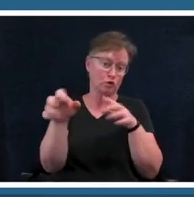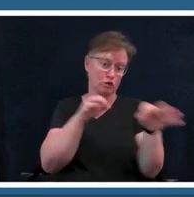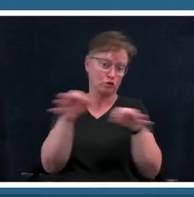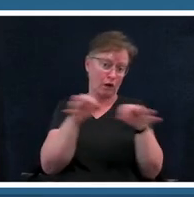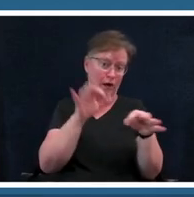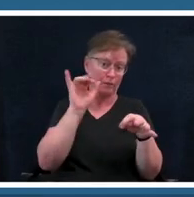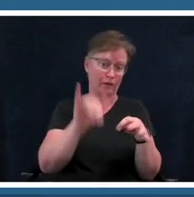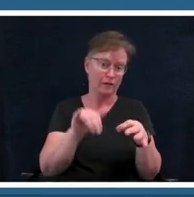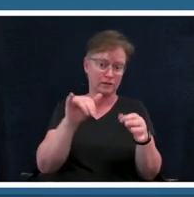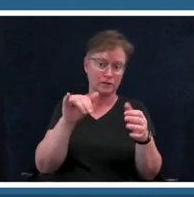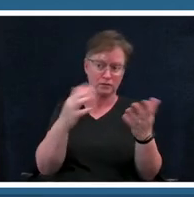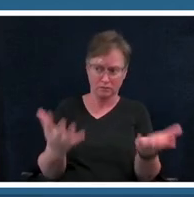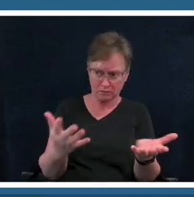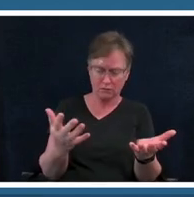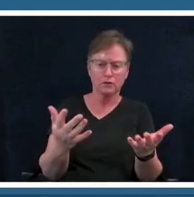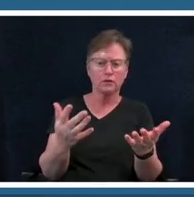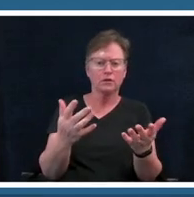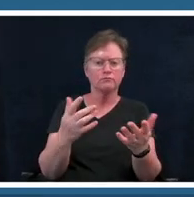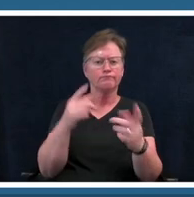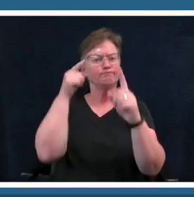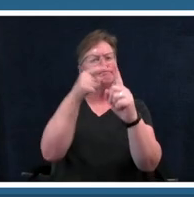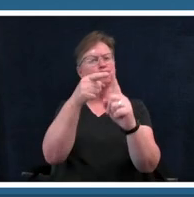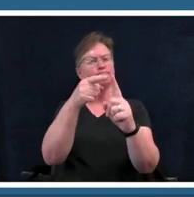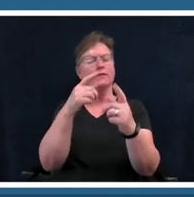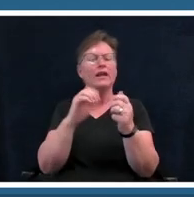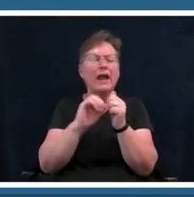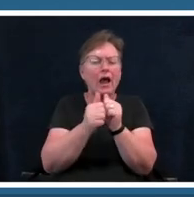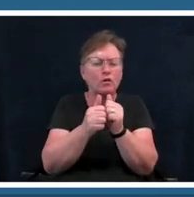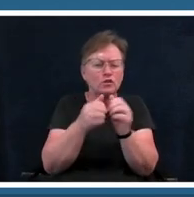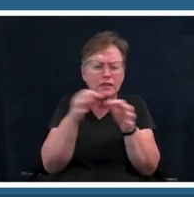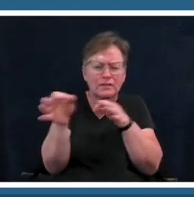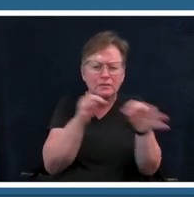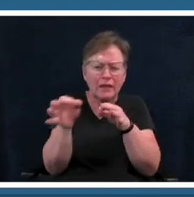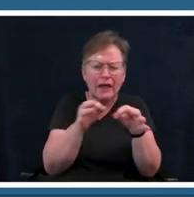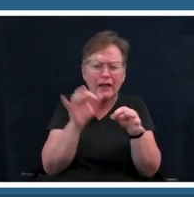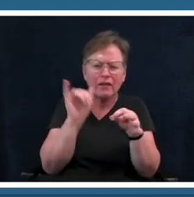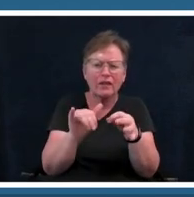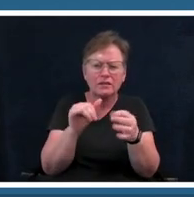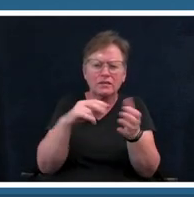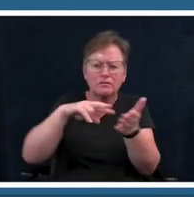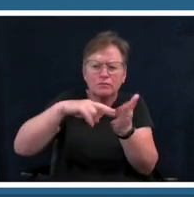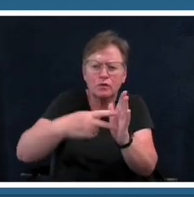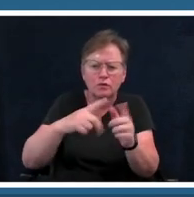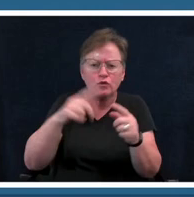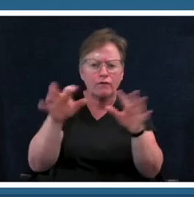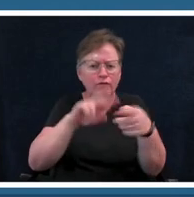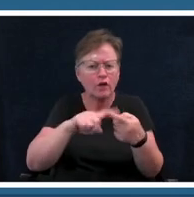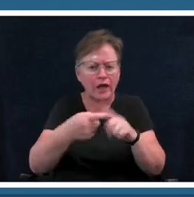how would you explain this cause to a friend so next after you've written some about